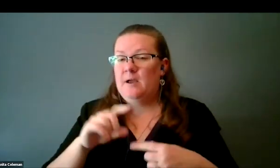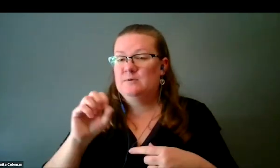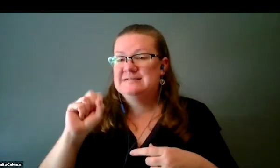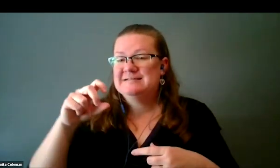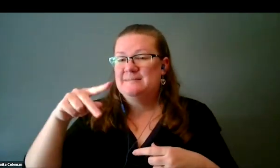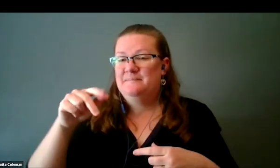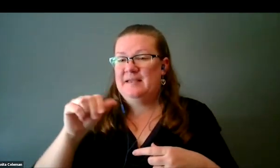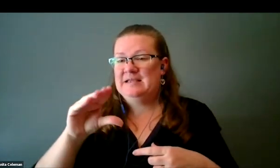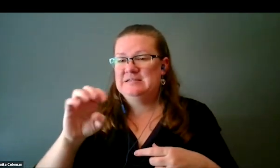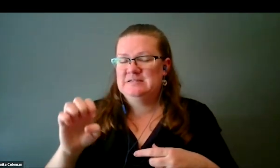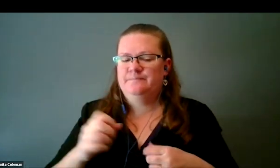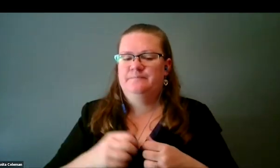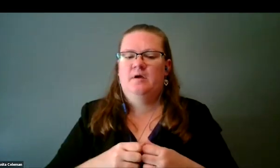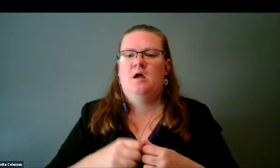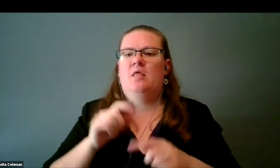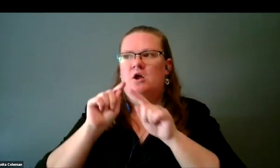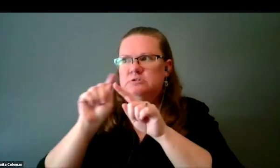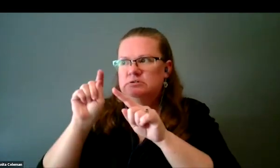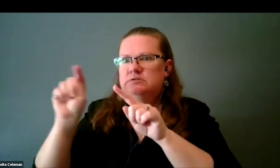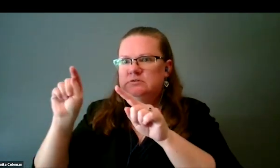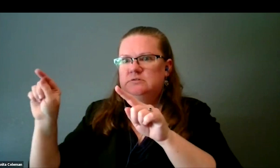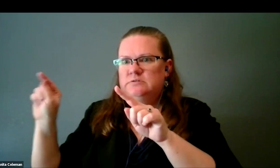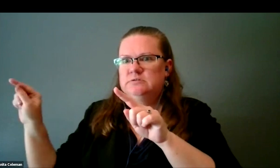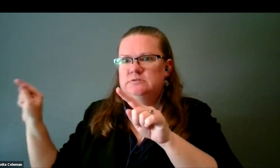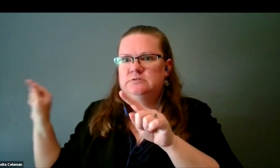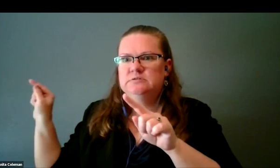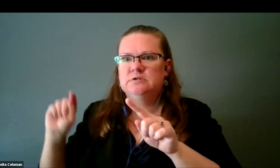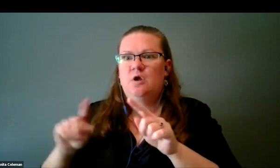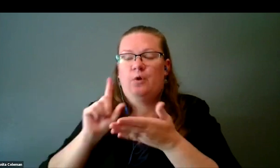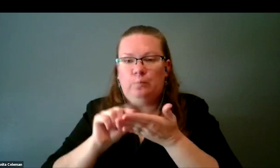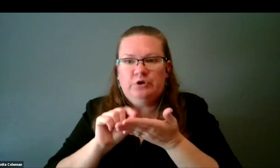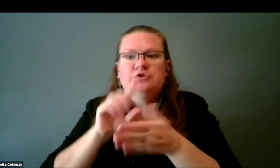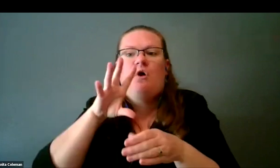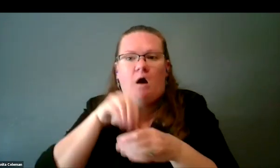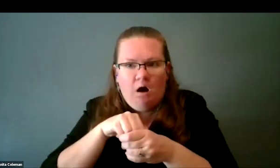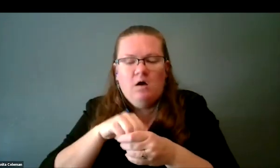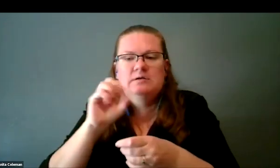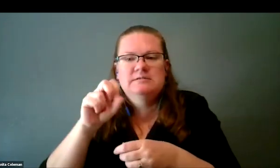that there's Makerspace and other companies are now-- there are printers on board the space station,